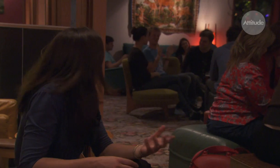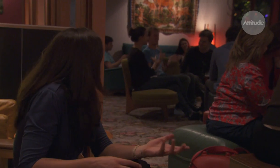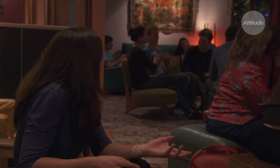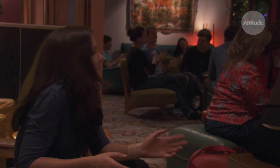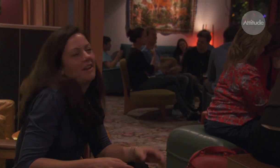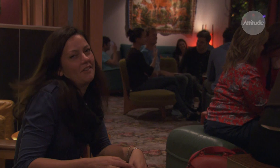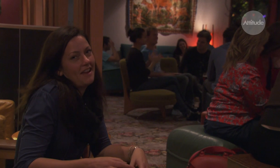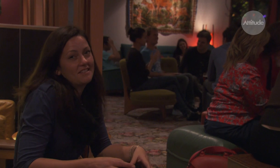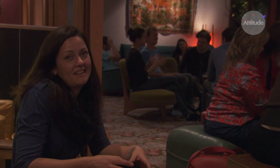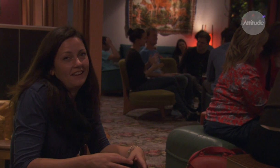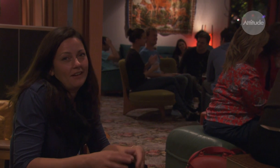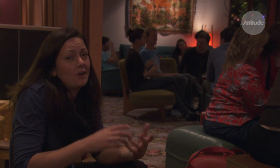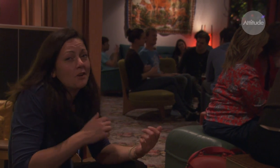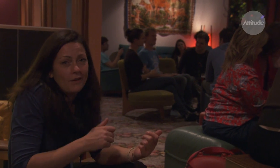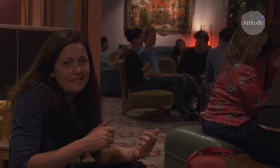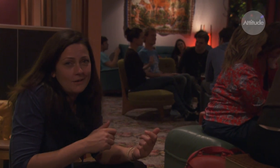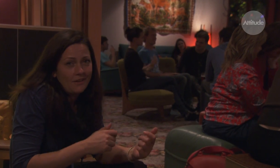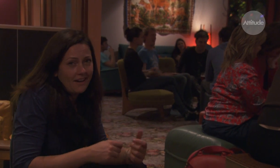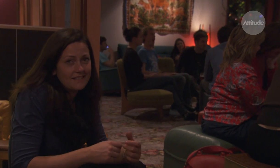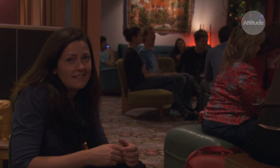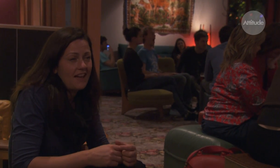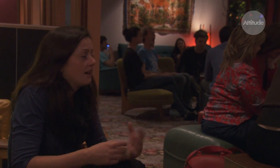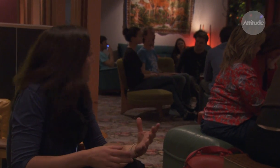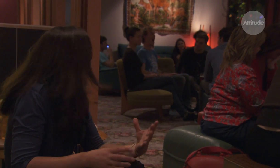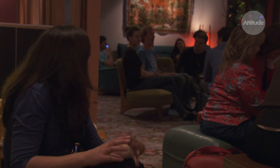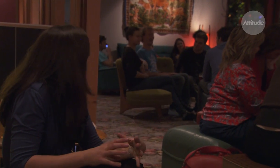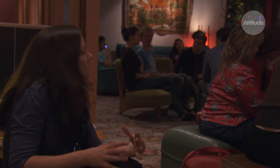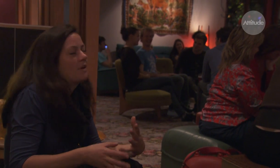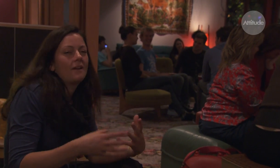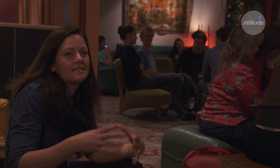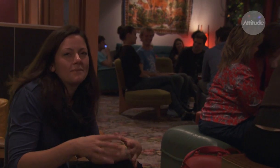I’m on the outer here, I’ve got no idea what the guys are saying. But I must admit